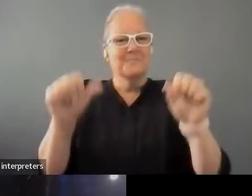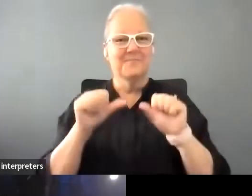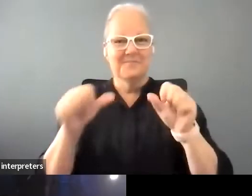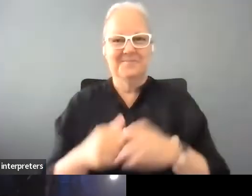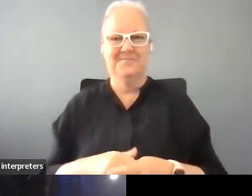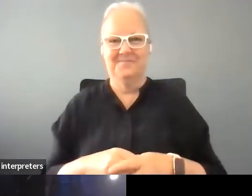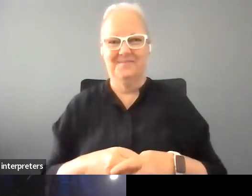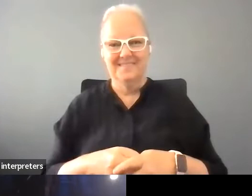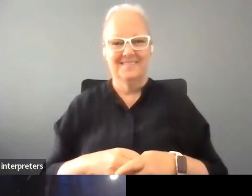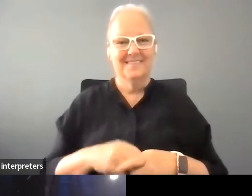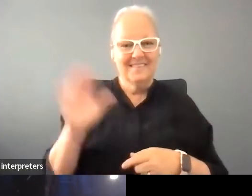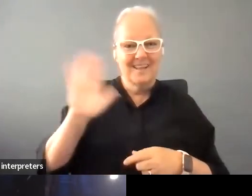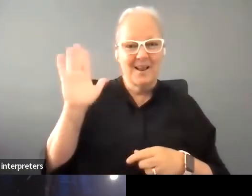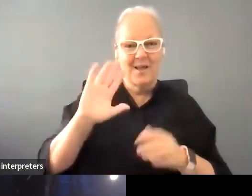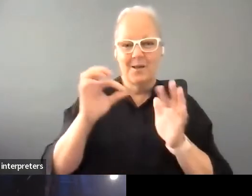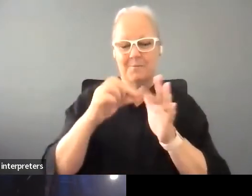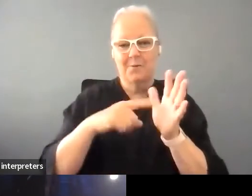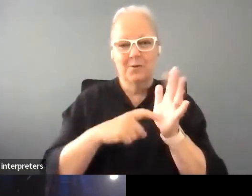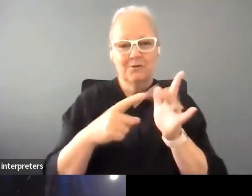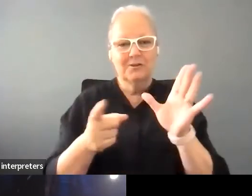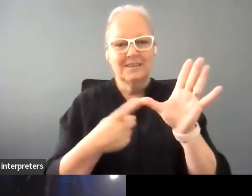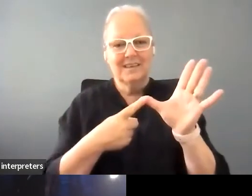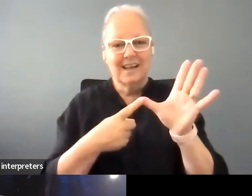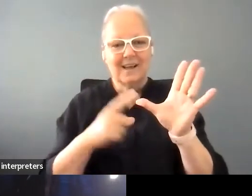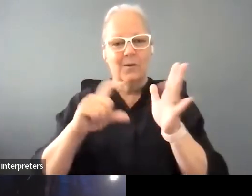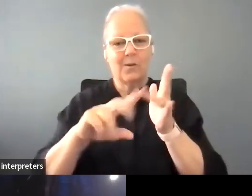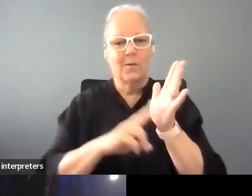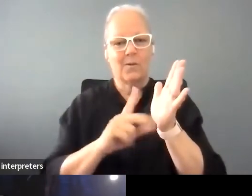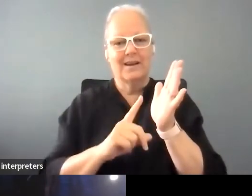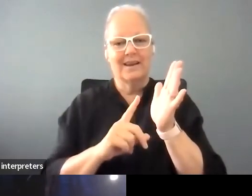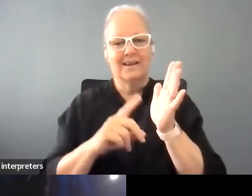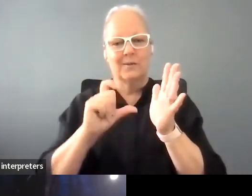Hello Patricia Cornelius how are you? I'm good thank you very much. Thank you, would you like